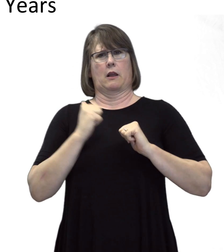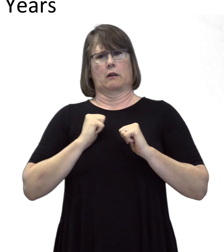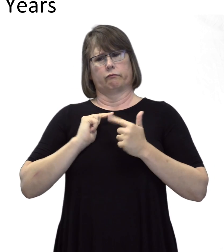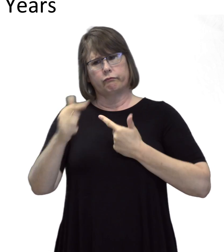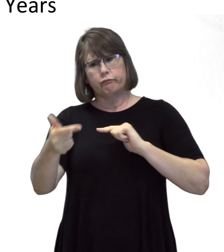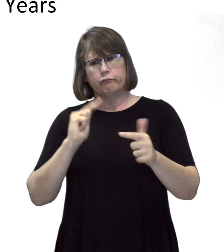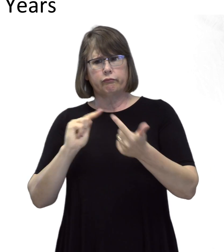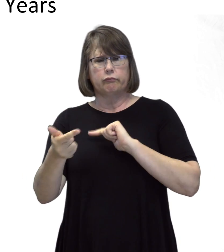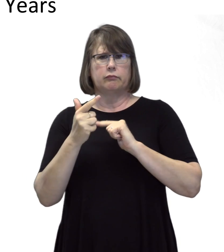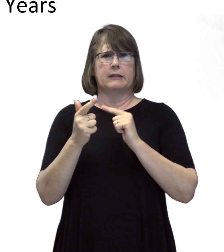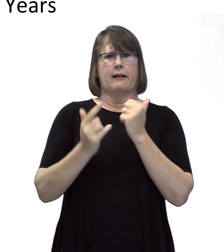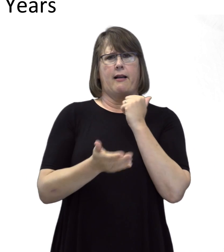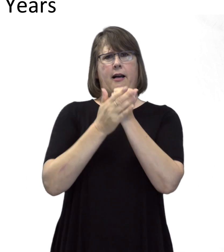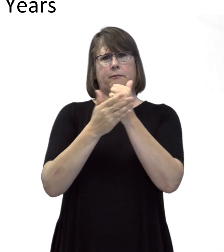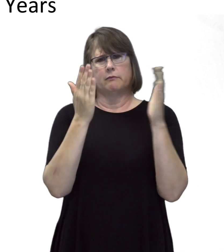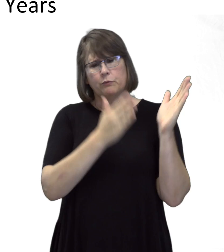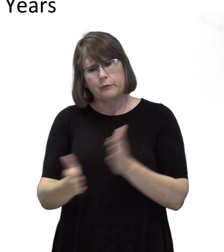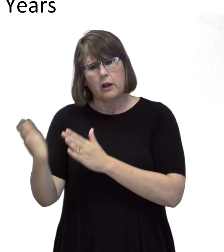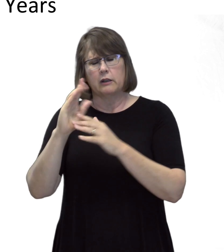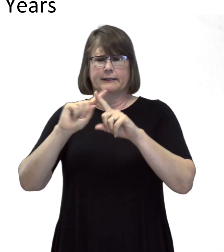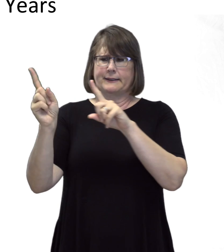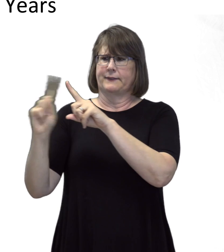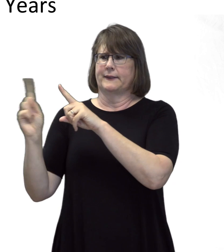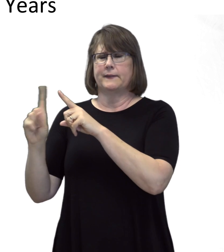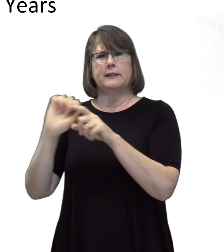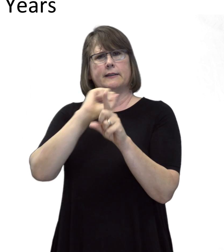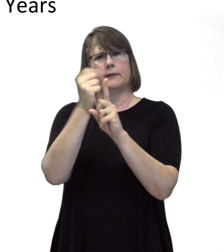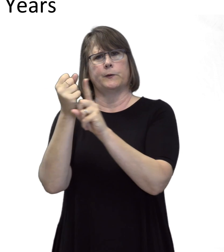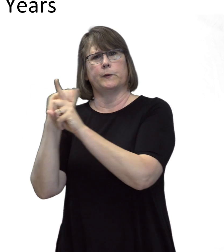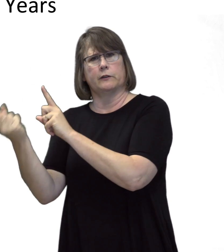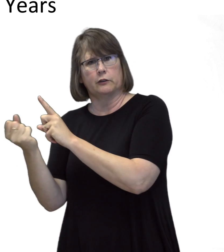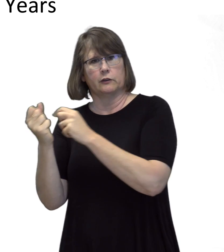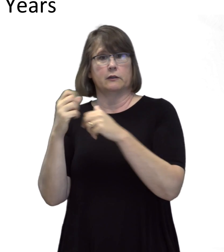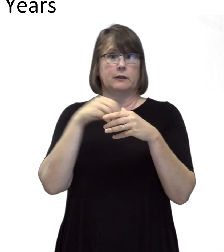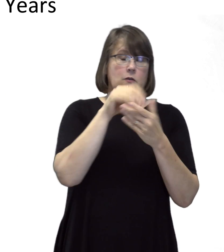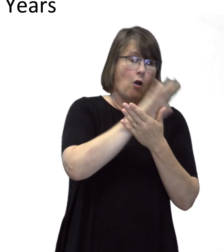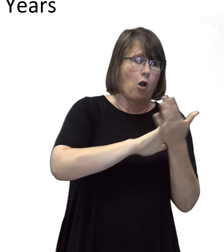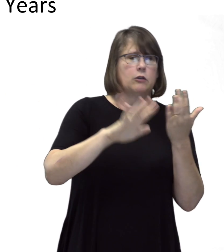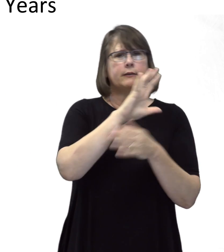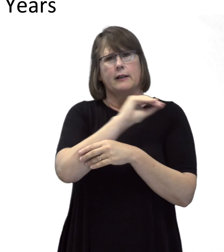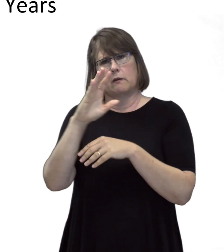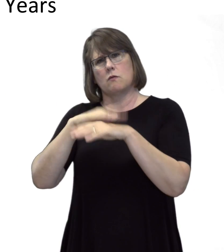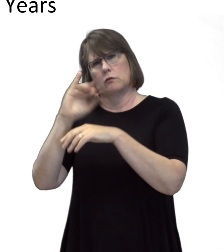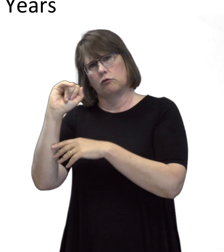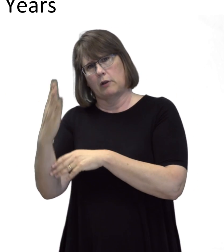to prepare them for different scenarios in college and on the job.